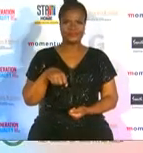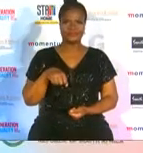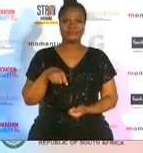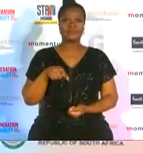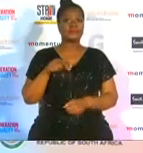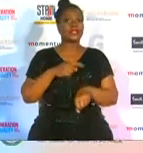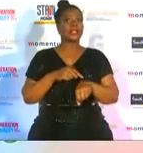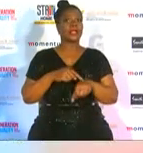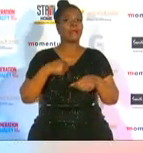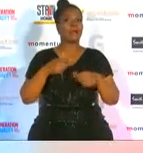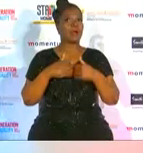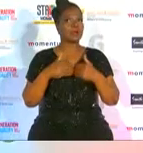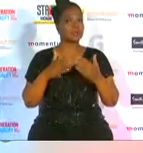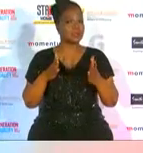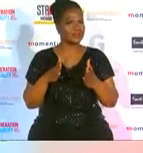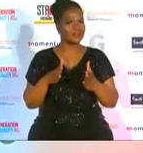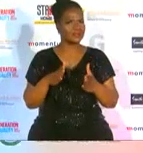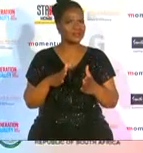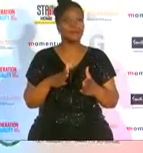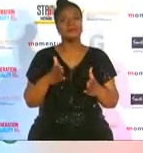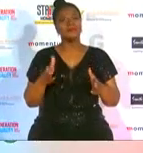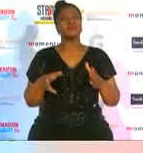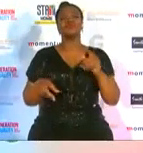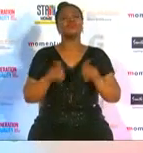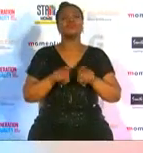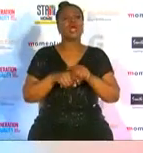peddling i thought it was a joke